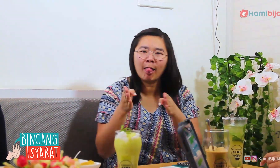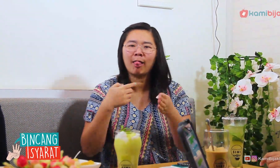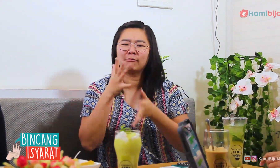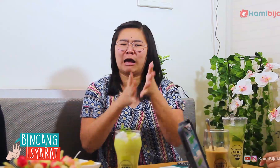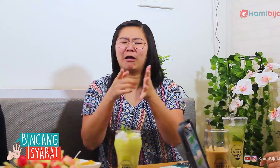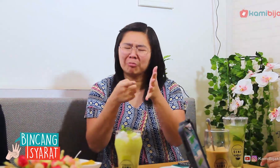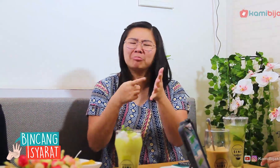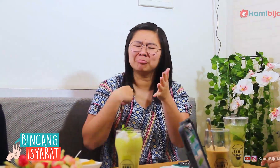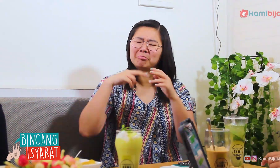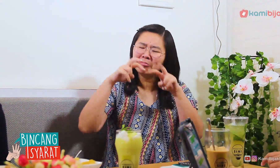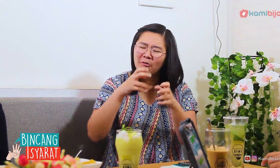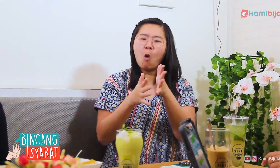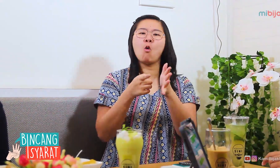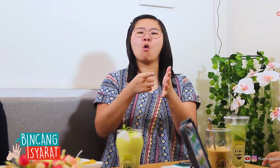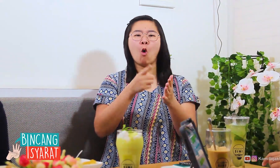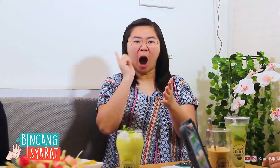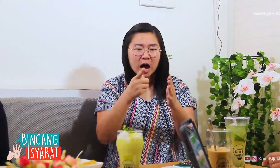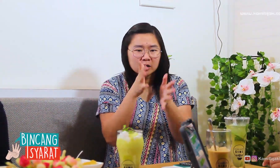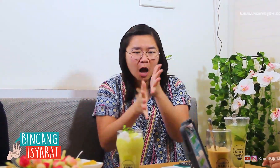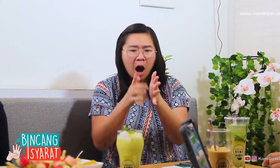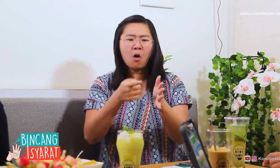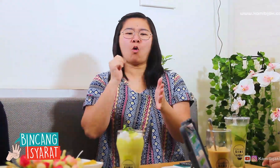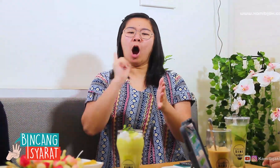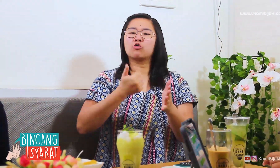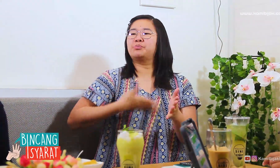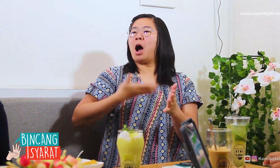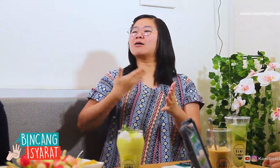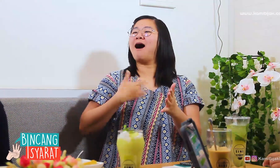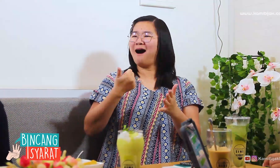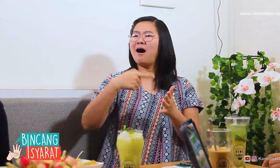It turns out that the signal has a structure and there is a theory. We must be proud of that sign language.